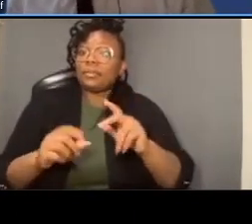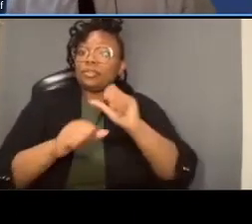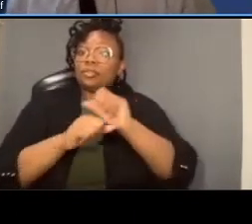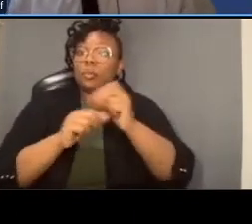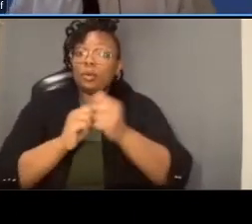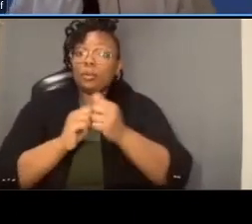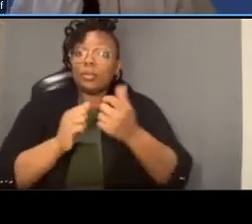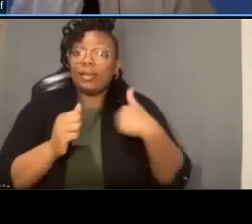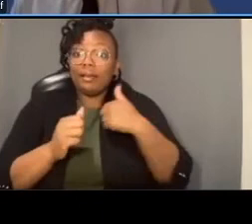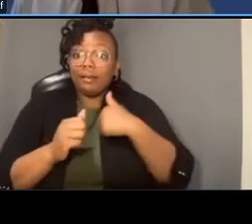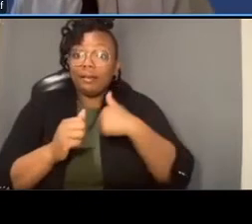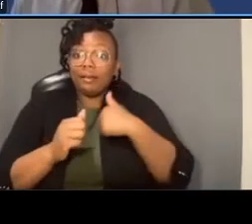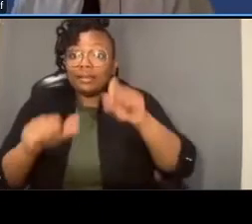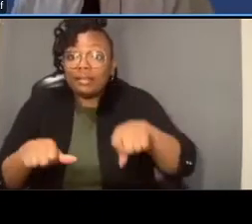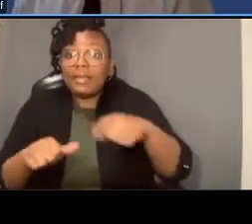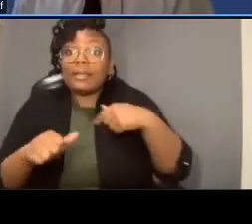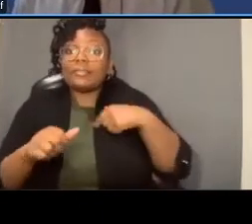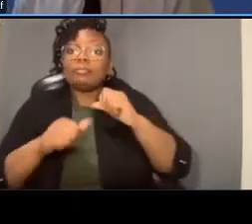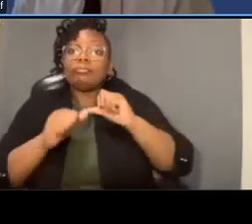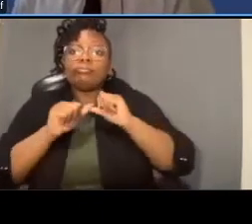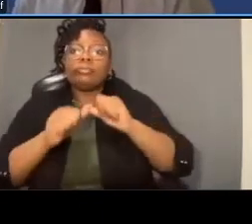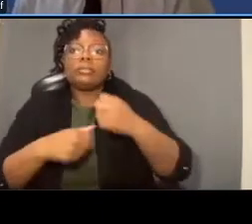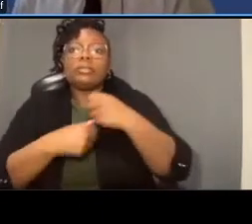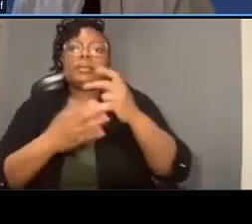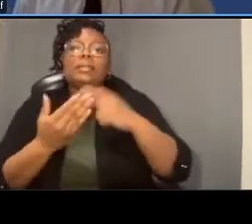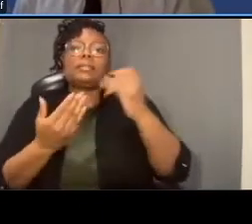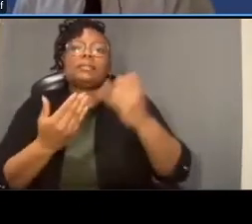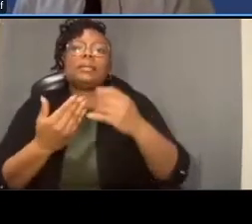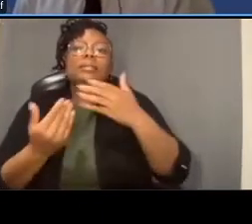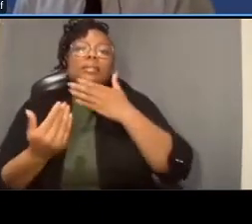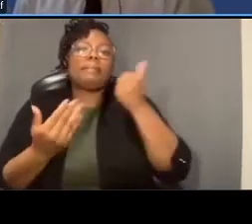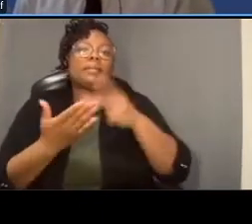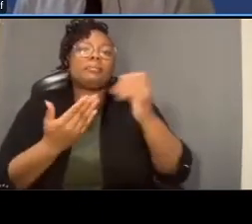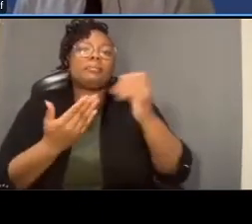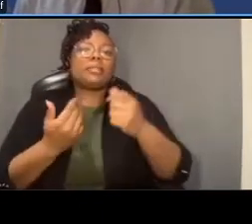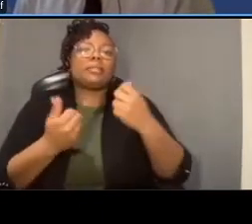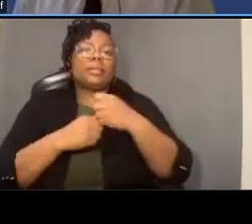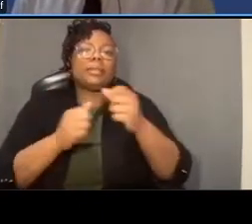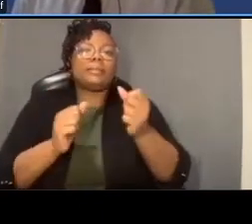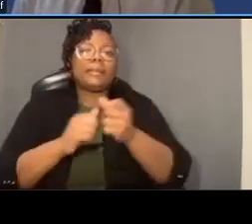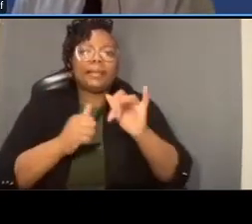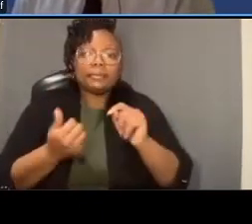um let me ask will you mention 15th street will can you talk about